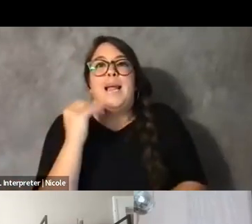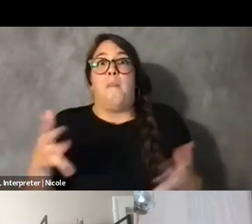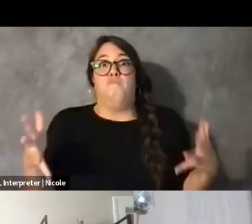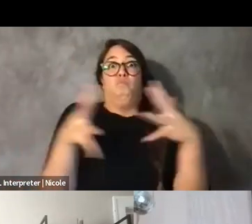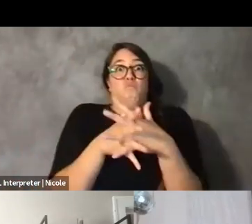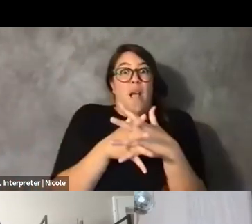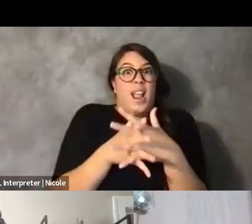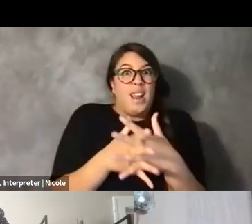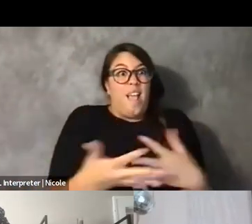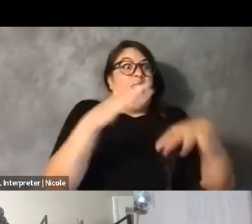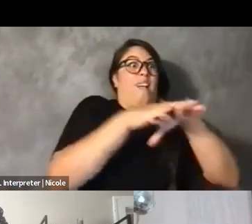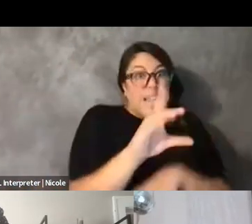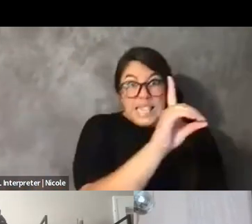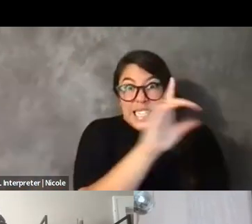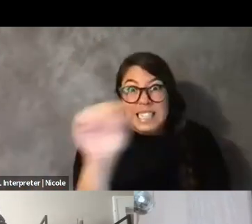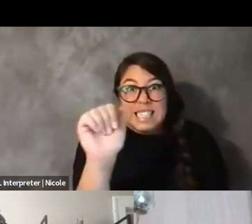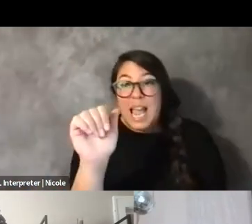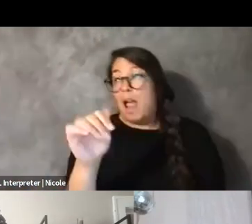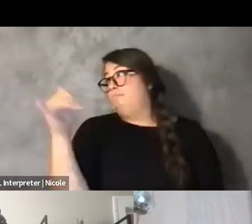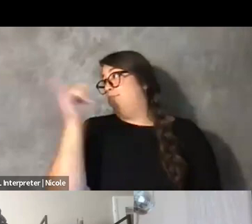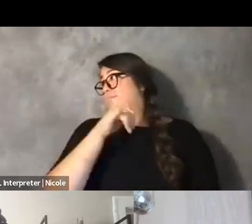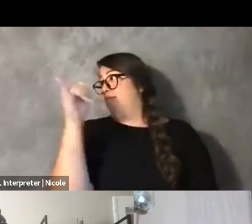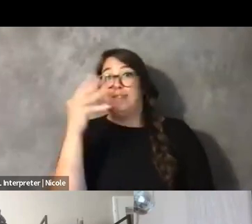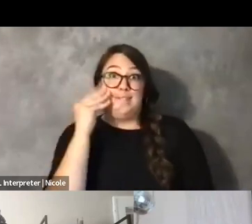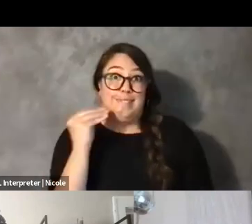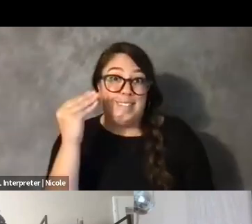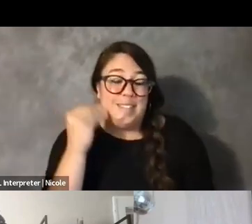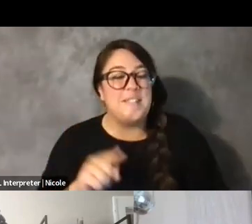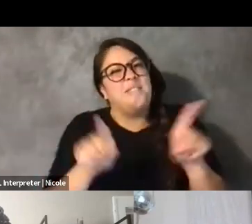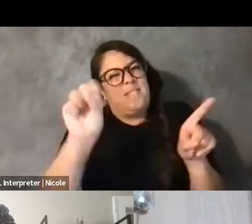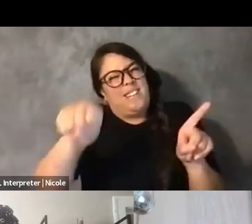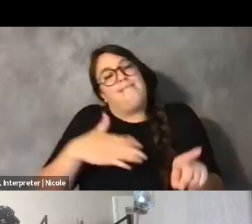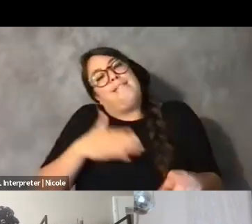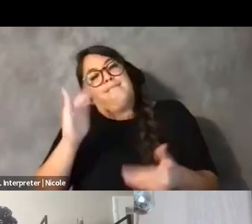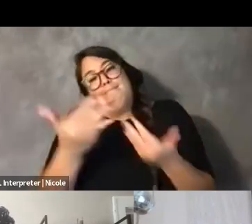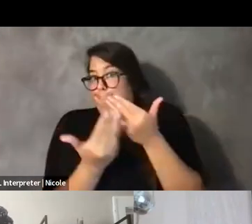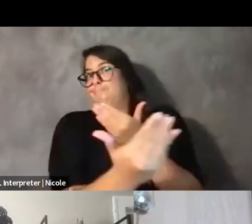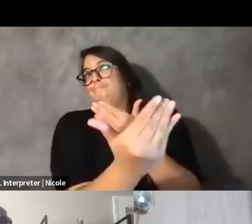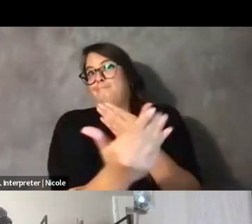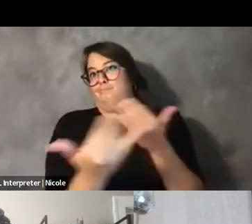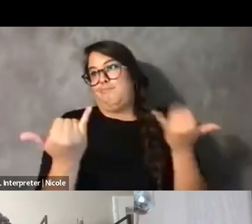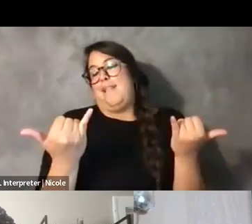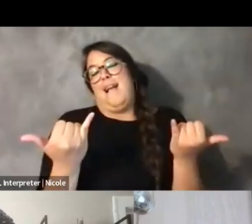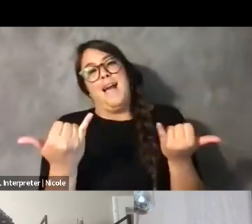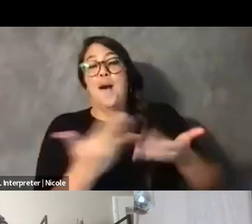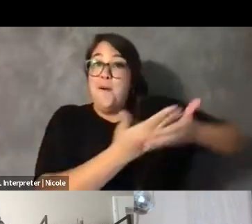But yeah, so that's sort of what's next for me is baby and eventually album.